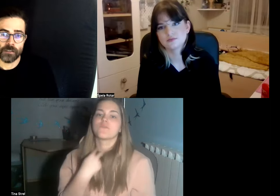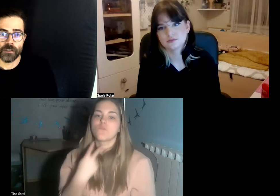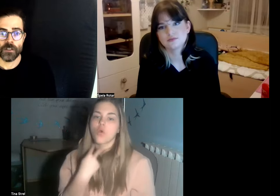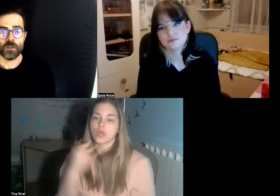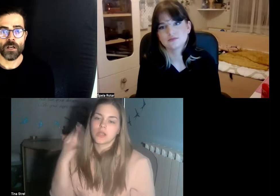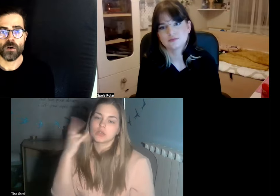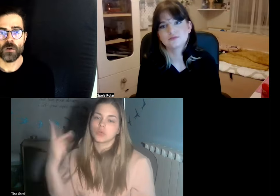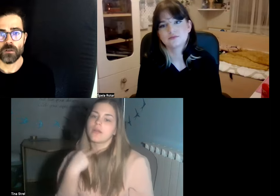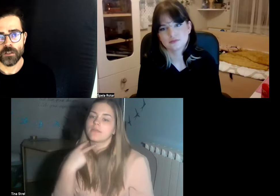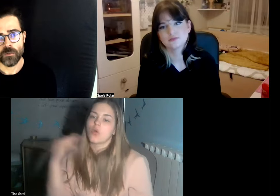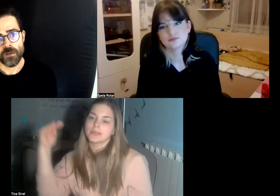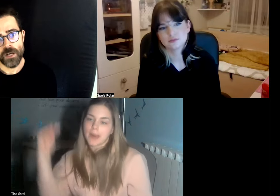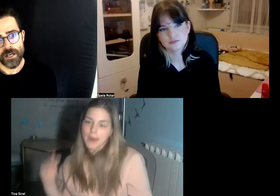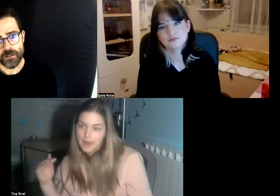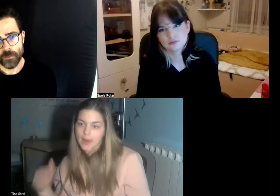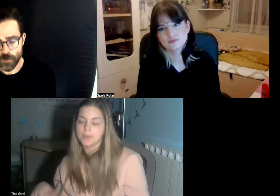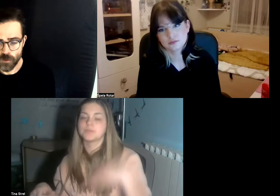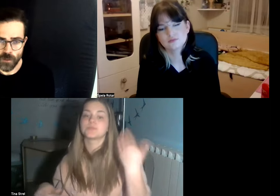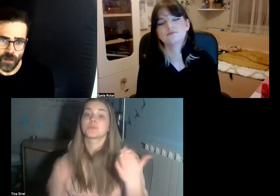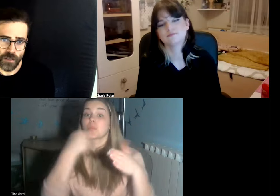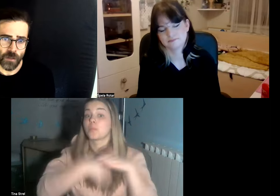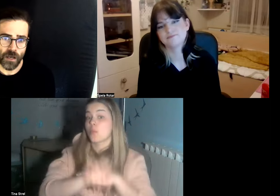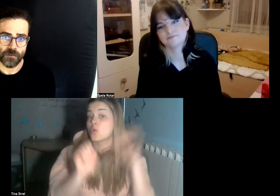you need to know or you need to be aware of people should be aware that we have